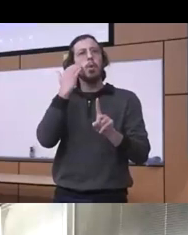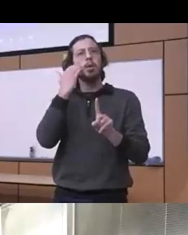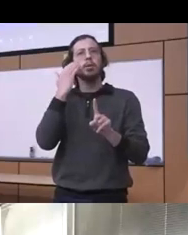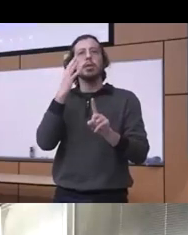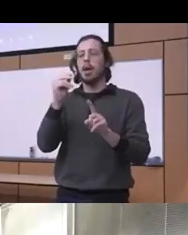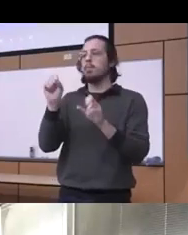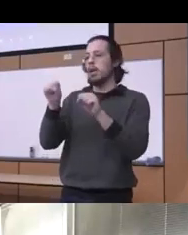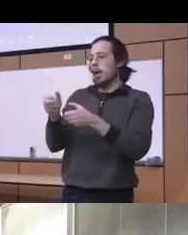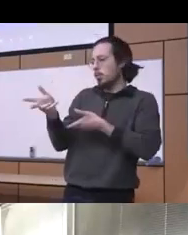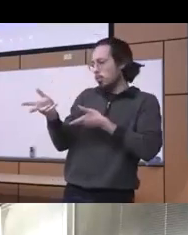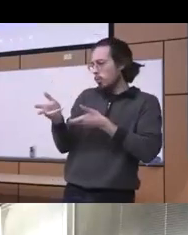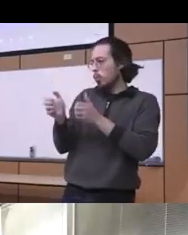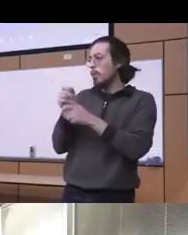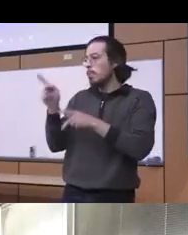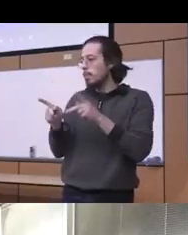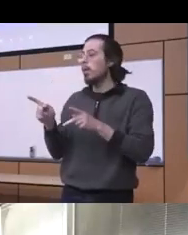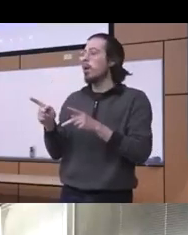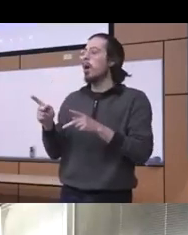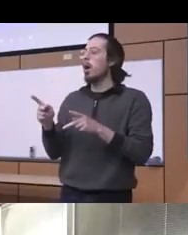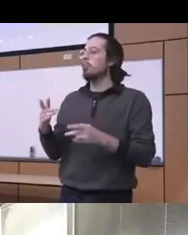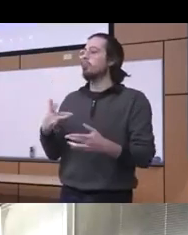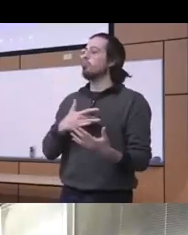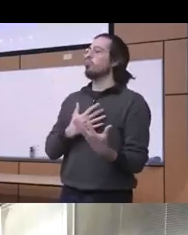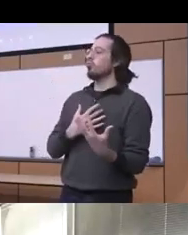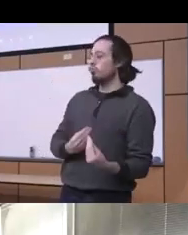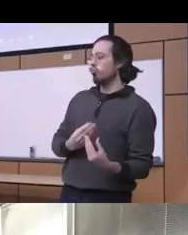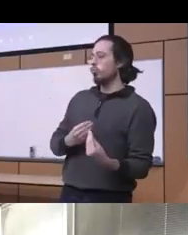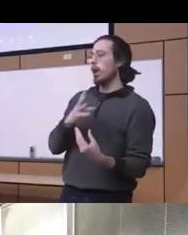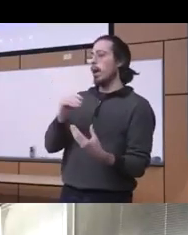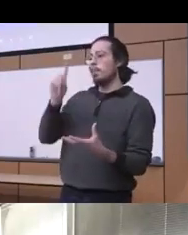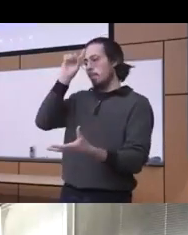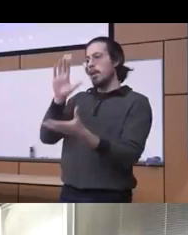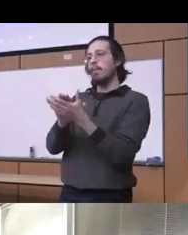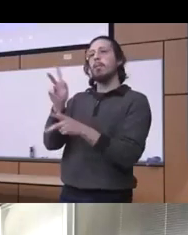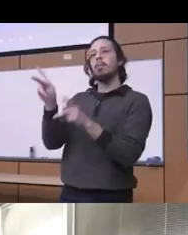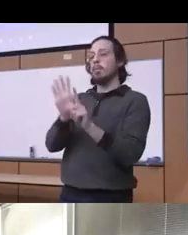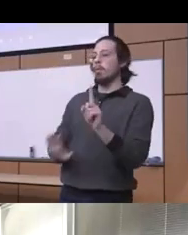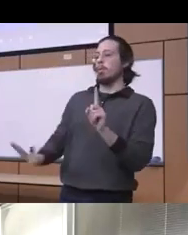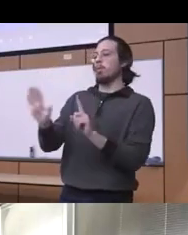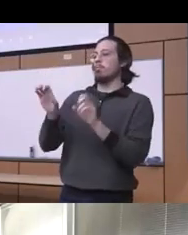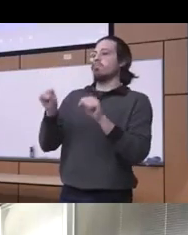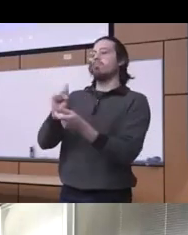empathic with people and uh and believing in their ability to change you know and uh